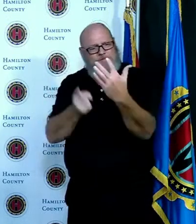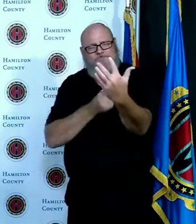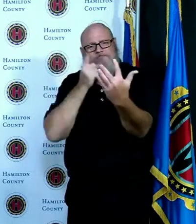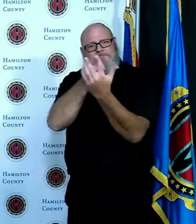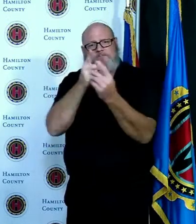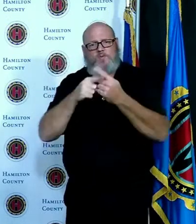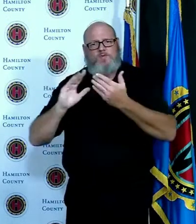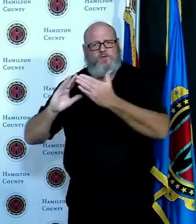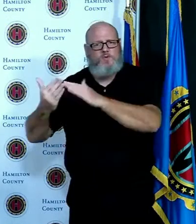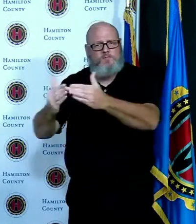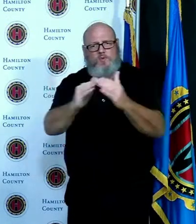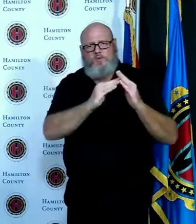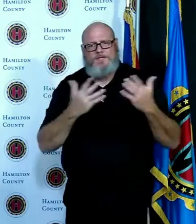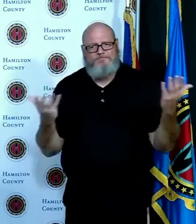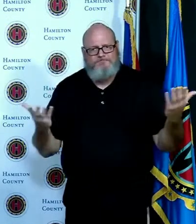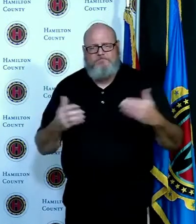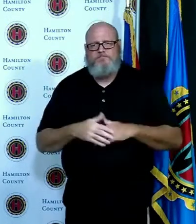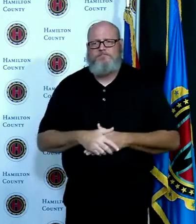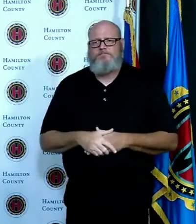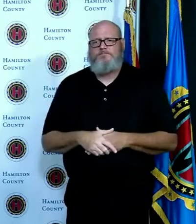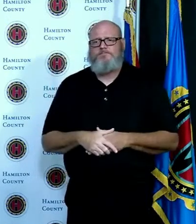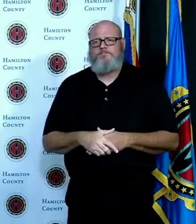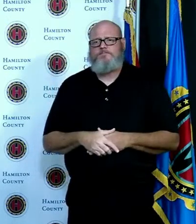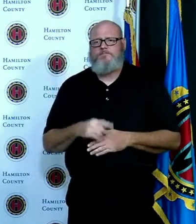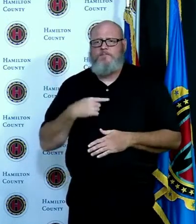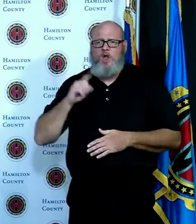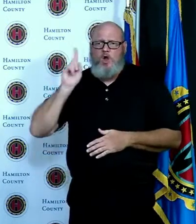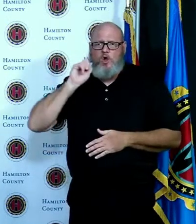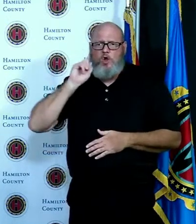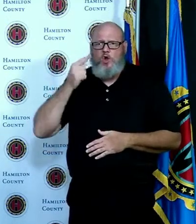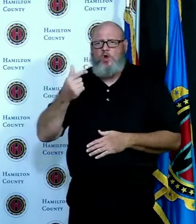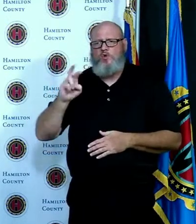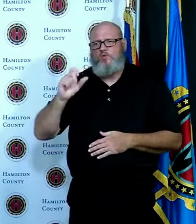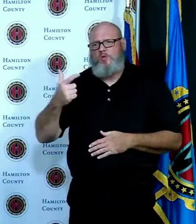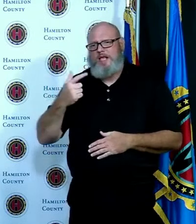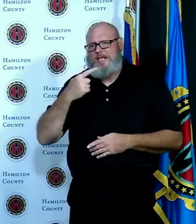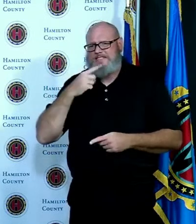shake some people up about the seriousness and they'll wear masks understanding that